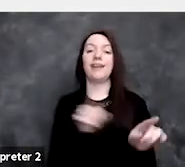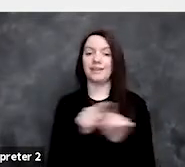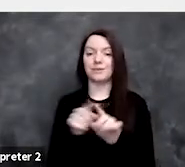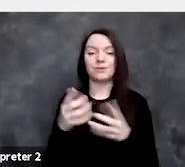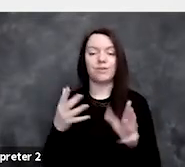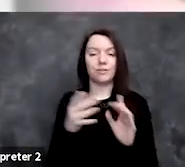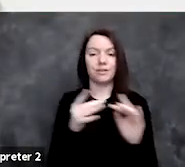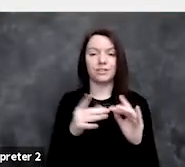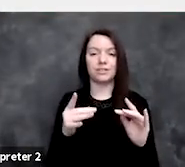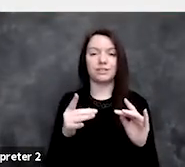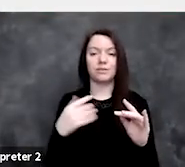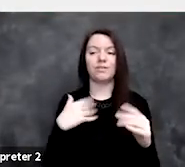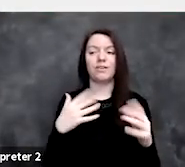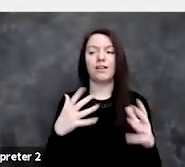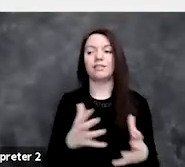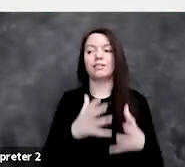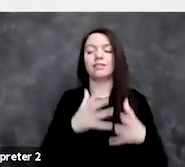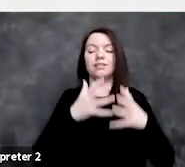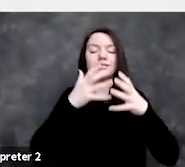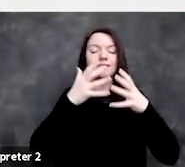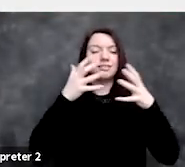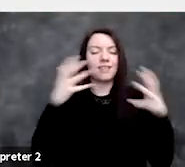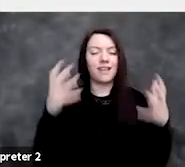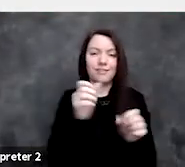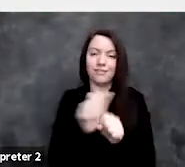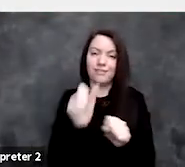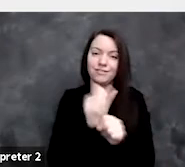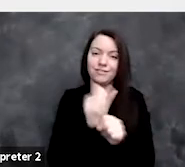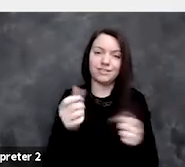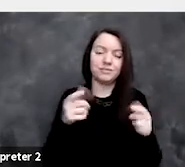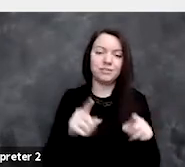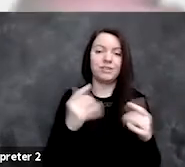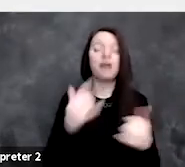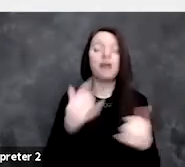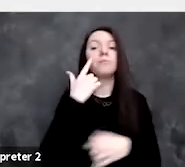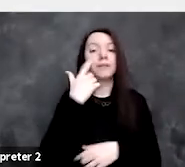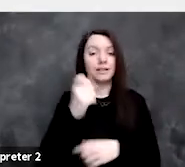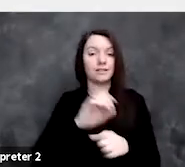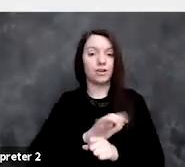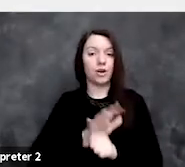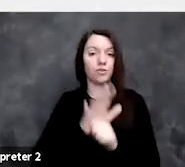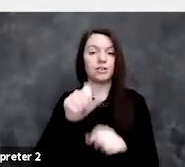there is a whole lot of effort going on right now because of COVID to justify things